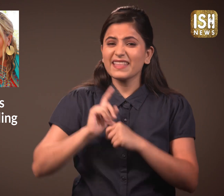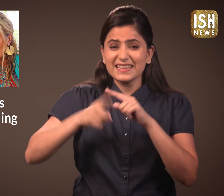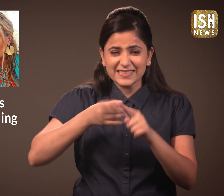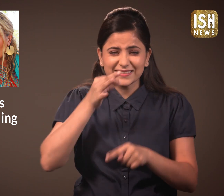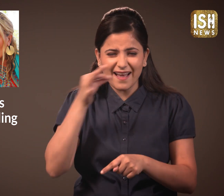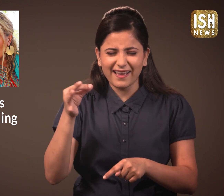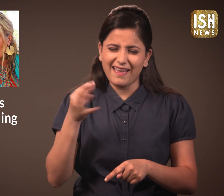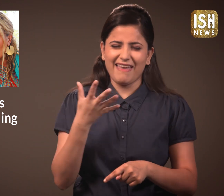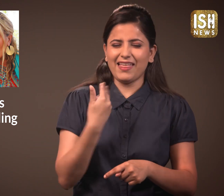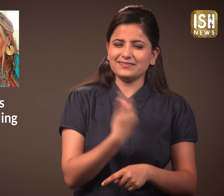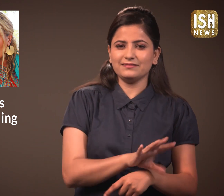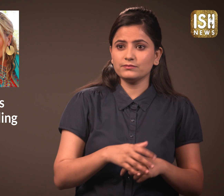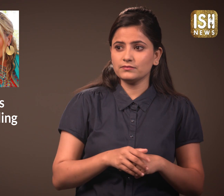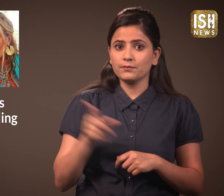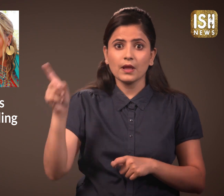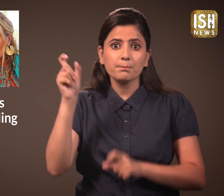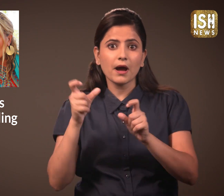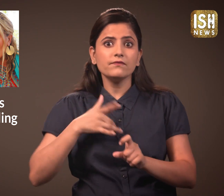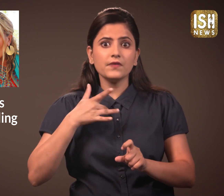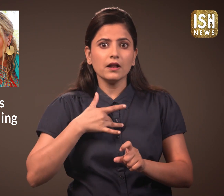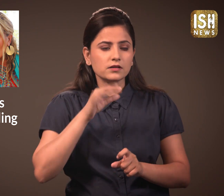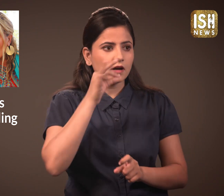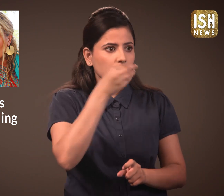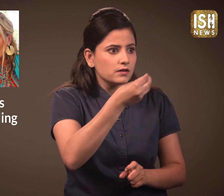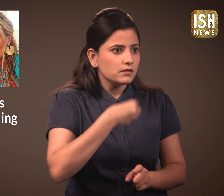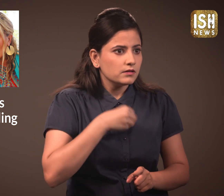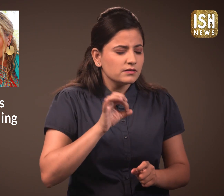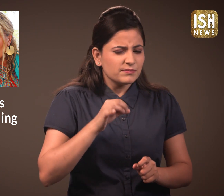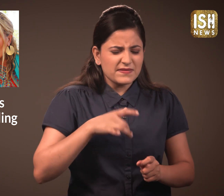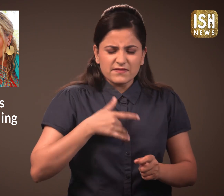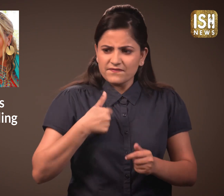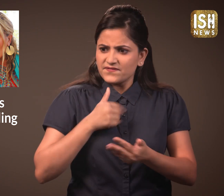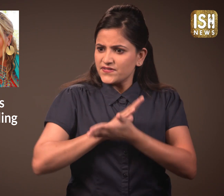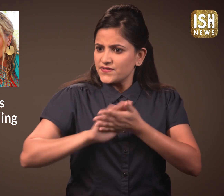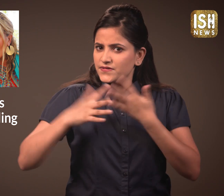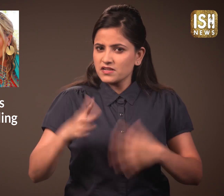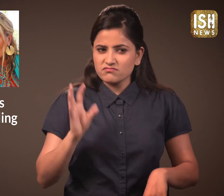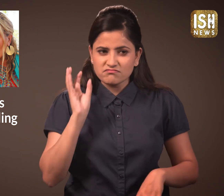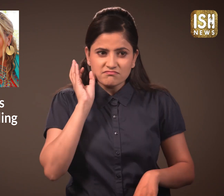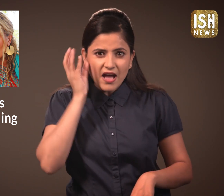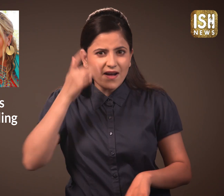When people are not served tea, people feel incomplete and get irritated.